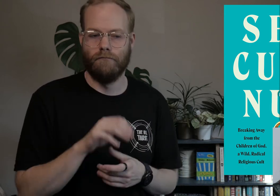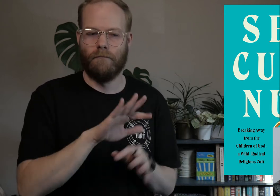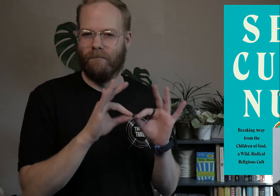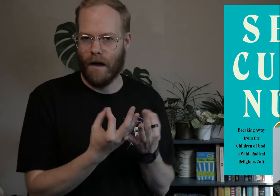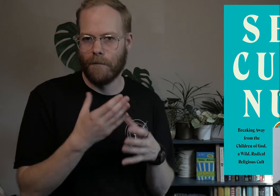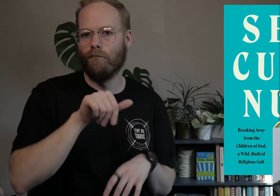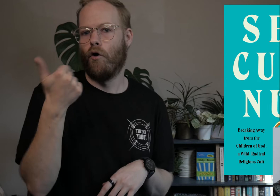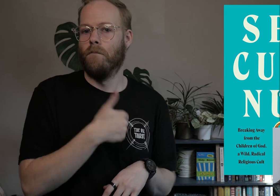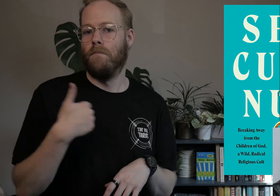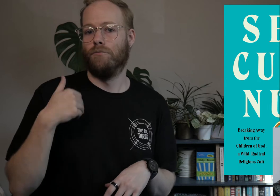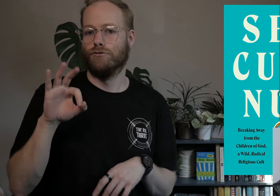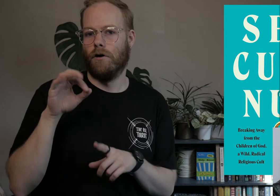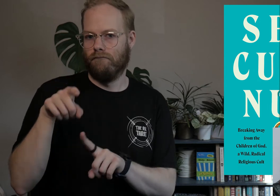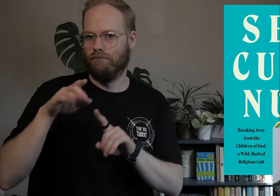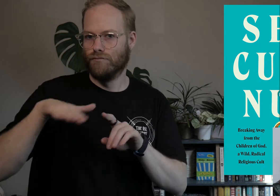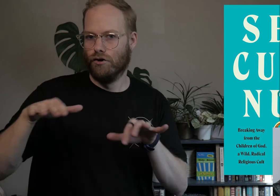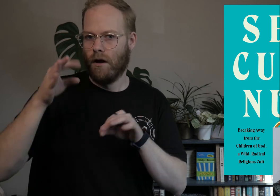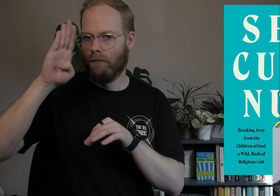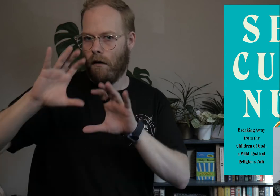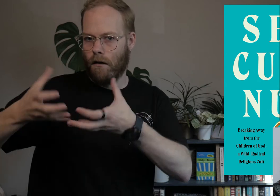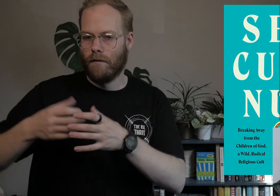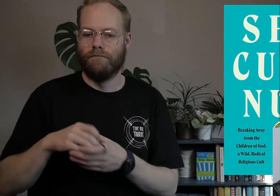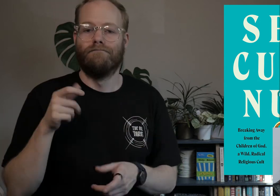with her family and other members of the Children of God.